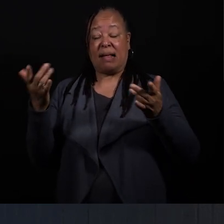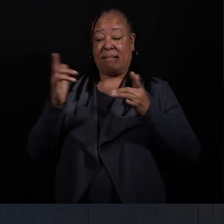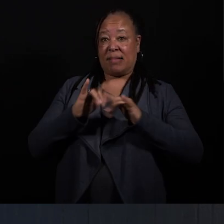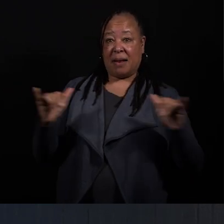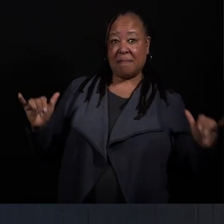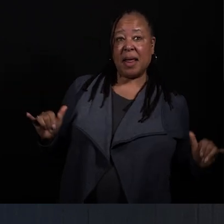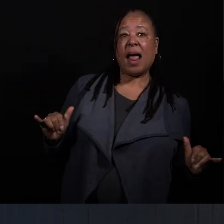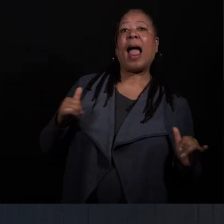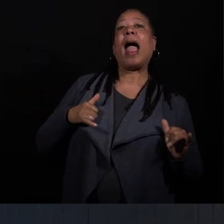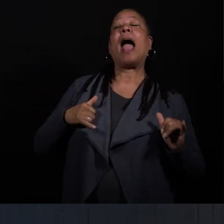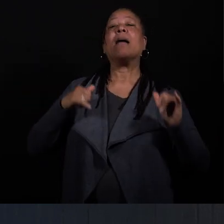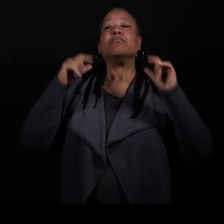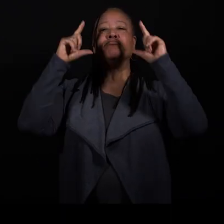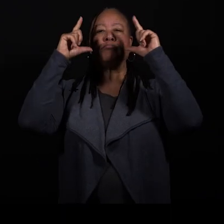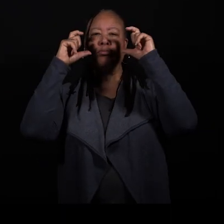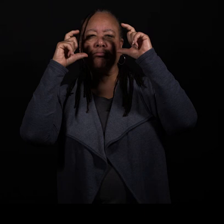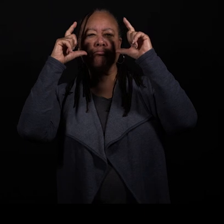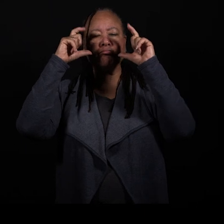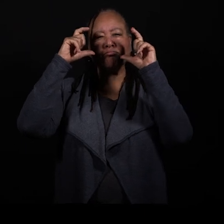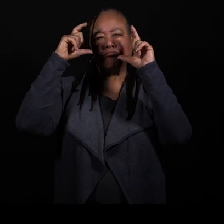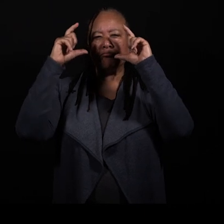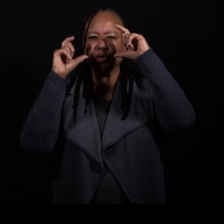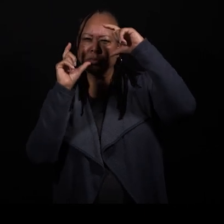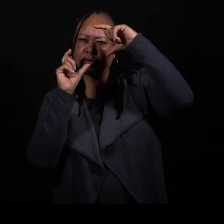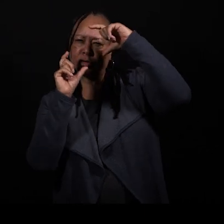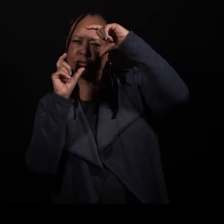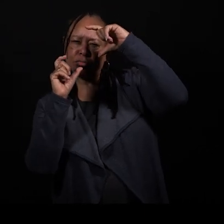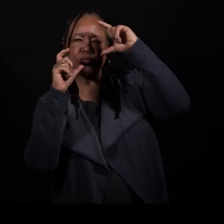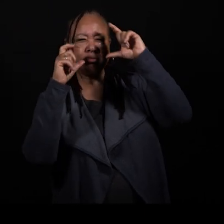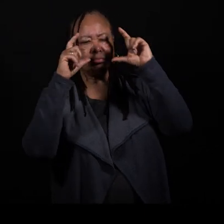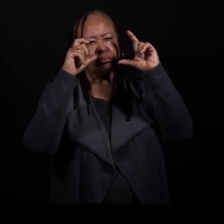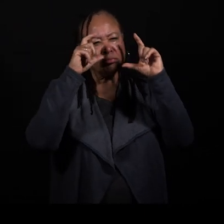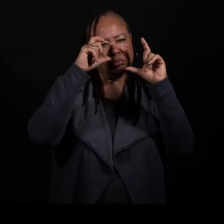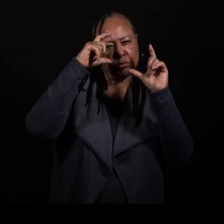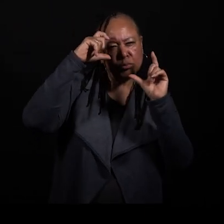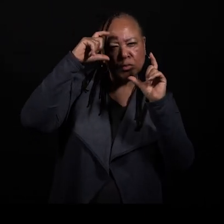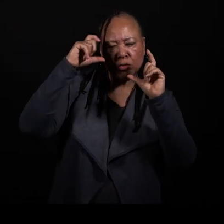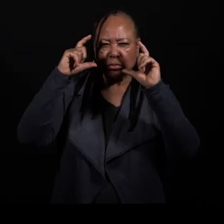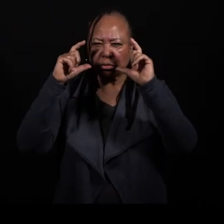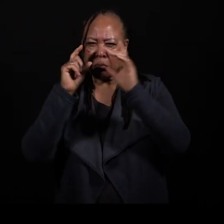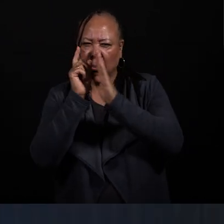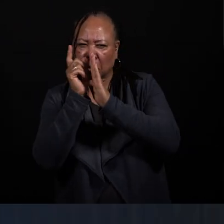they're being photographed by a camera that's taking a photograph every few seconds.